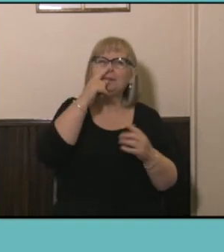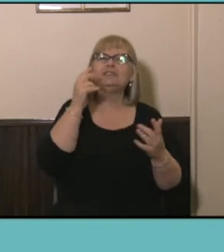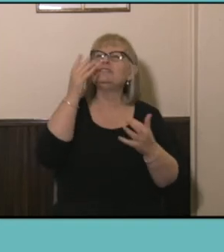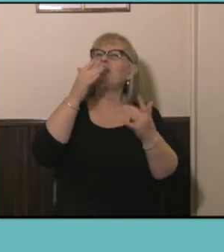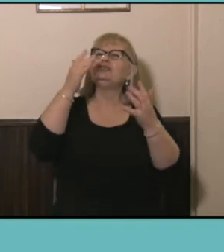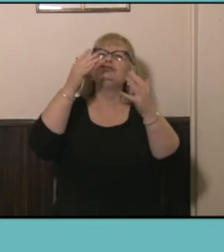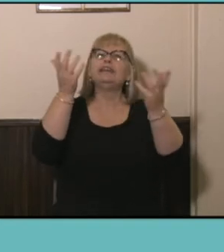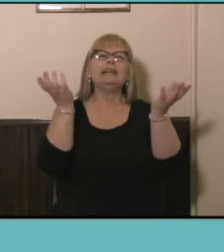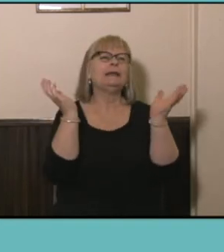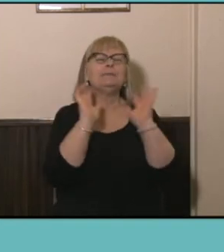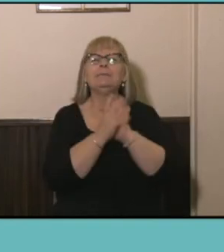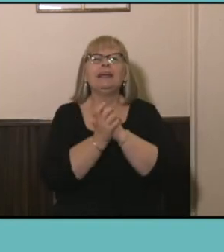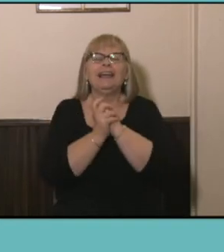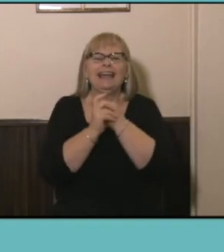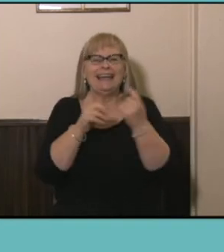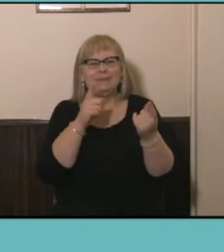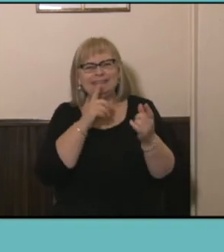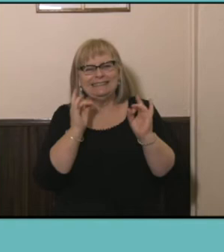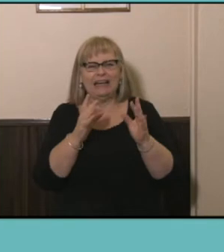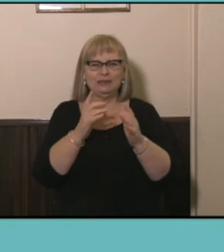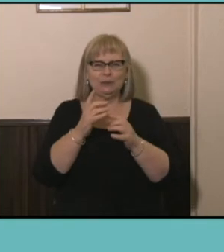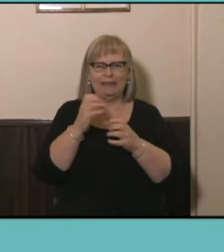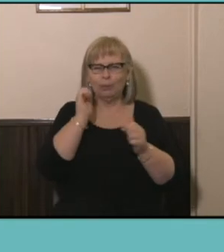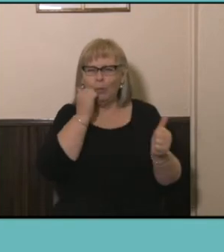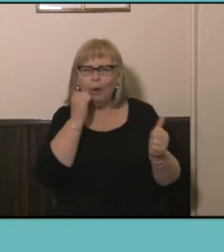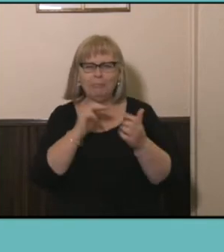where we're starting to get into the warmer the warmer months of the year.